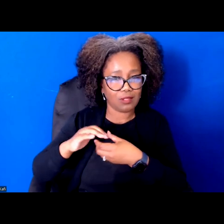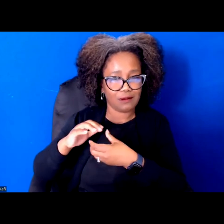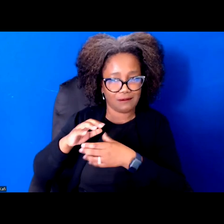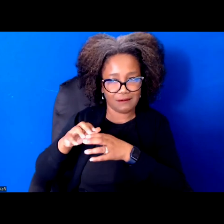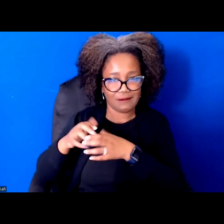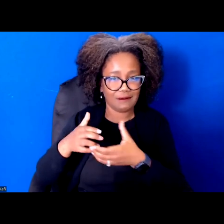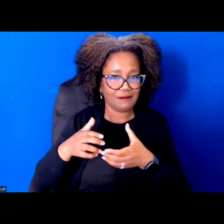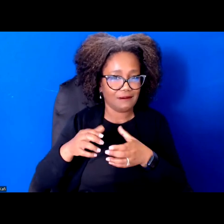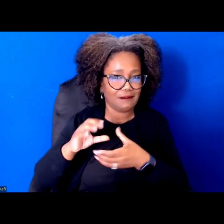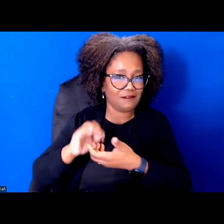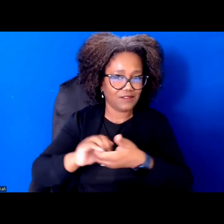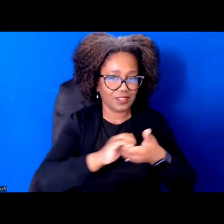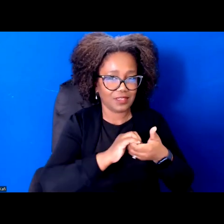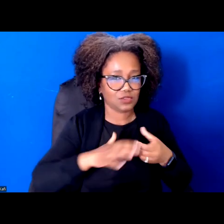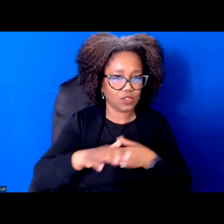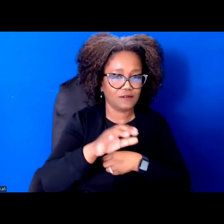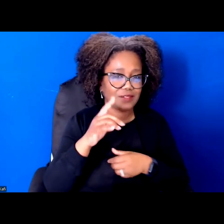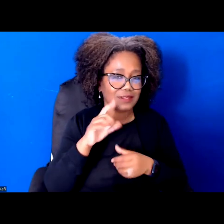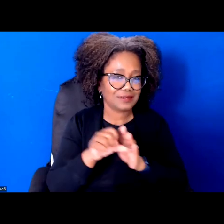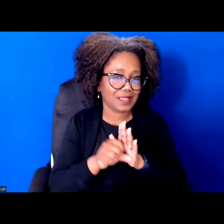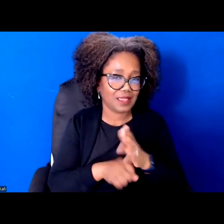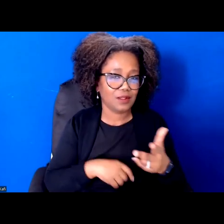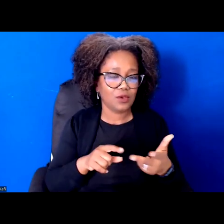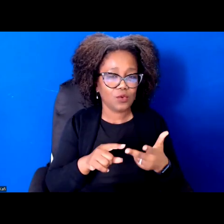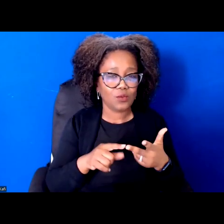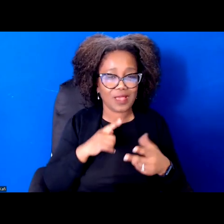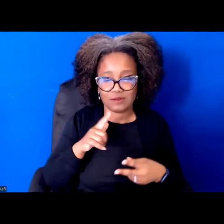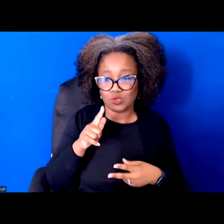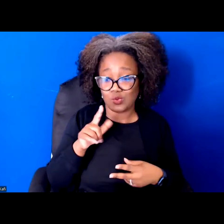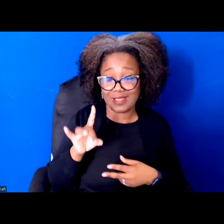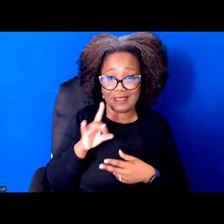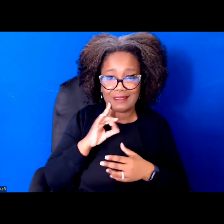We built the base of about 1.5 million voters who support our policies.